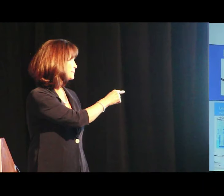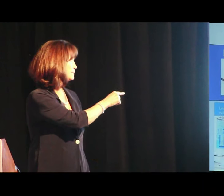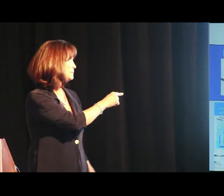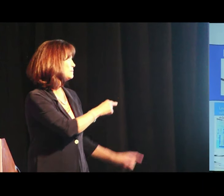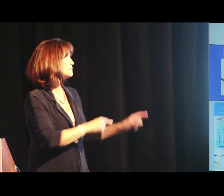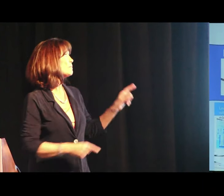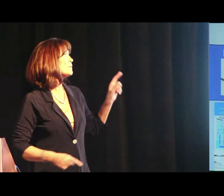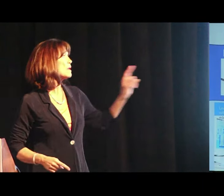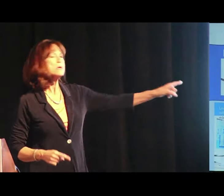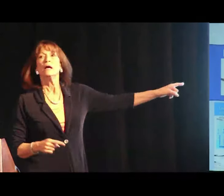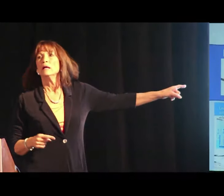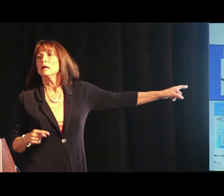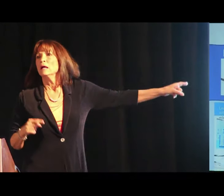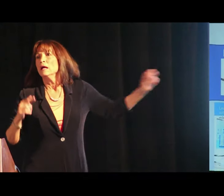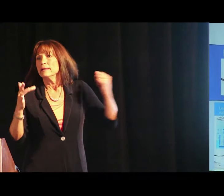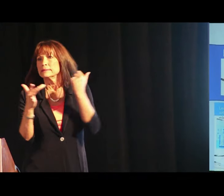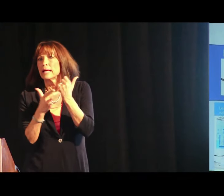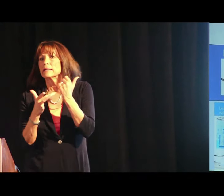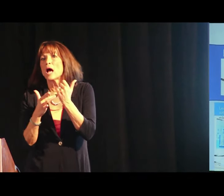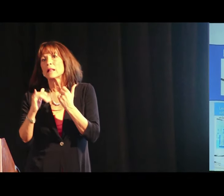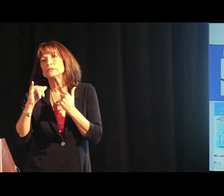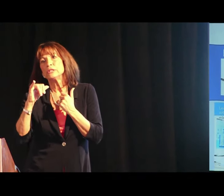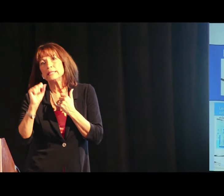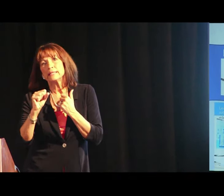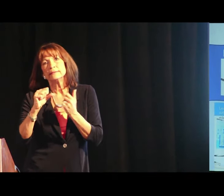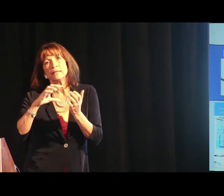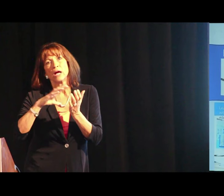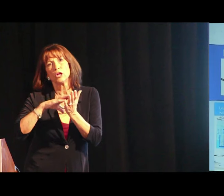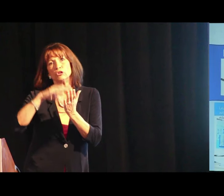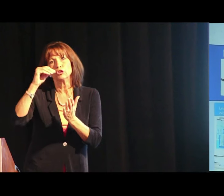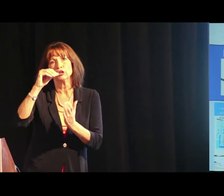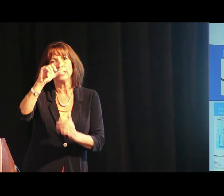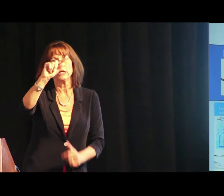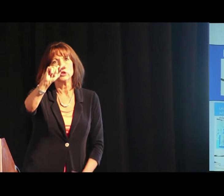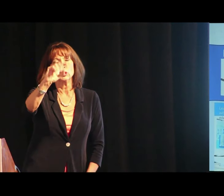However, technology is a learning tool.